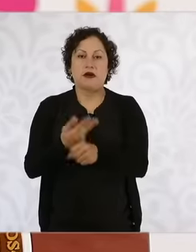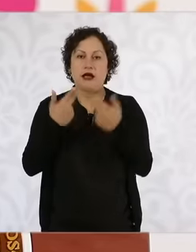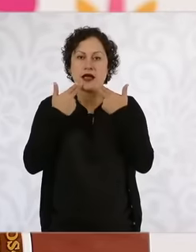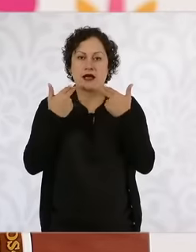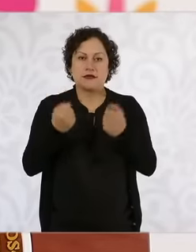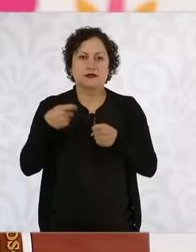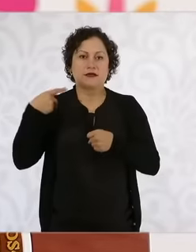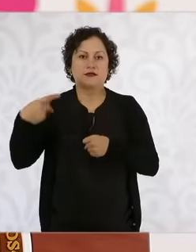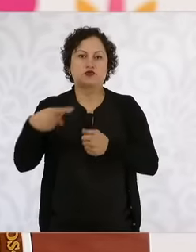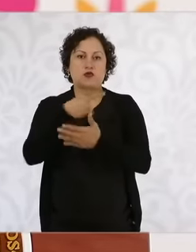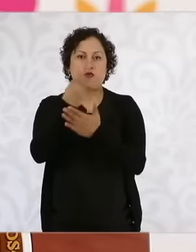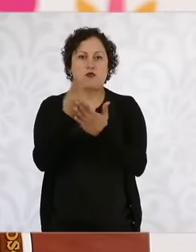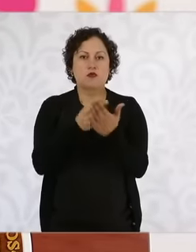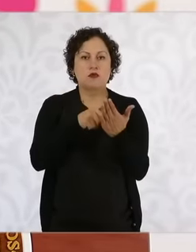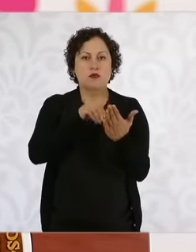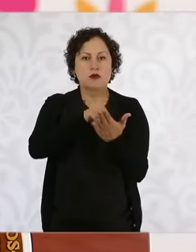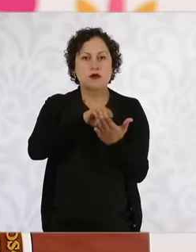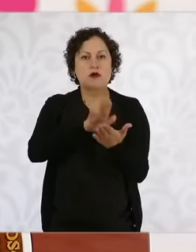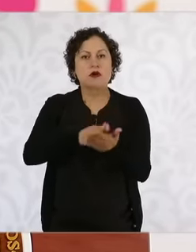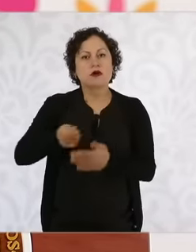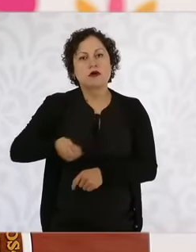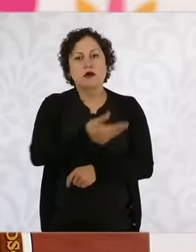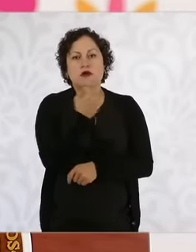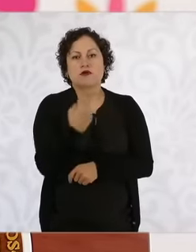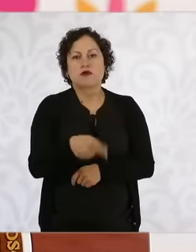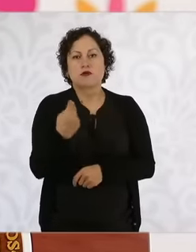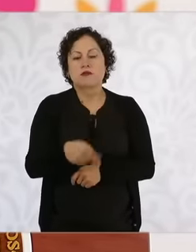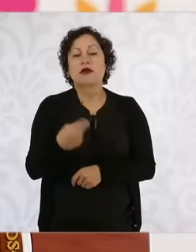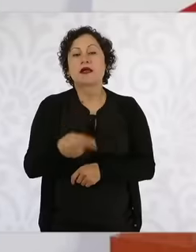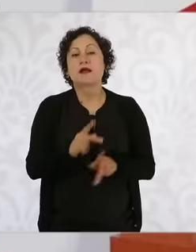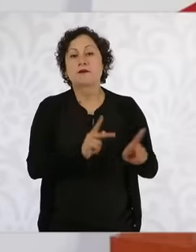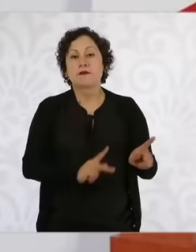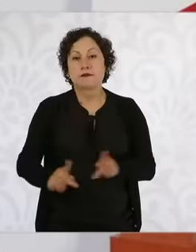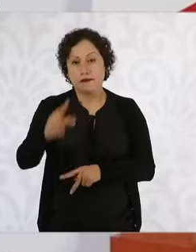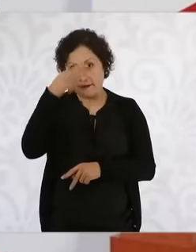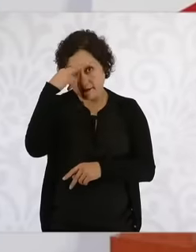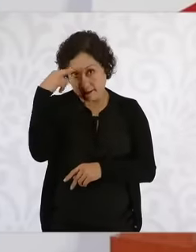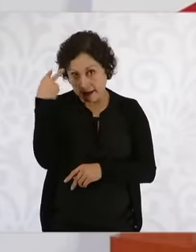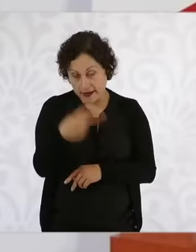presented since President López Obrador was there and that is part of what we are going